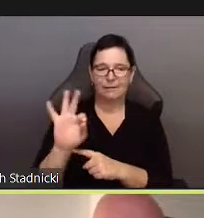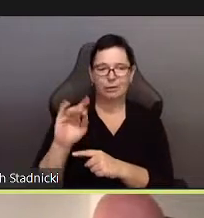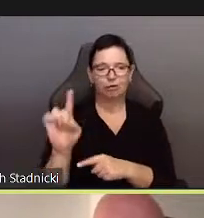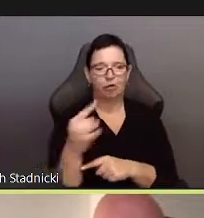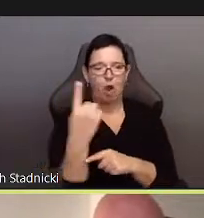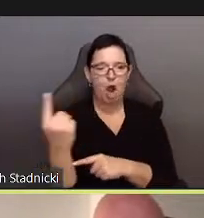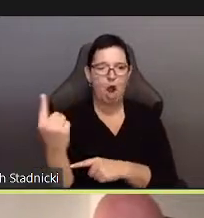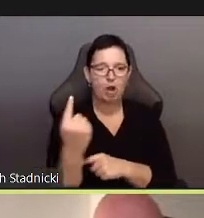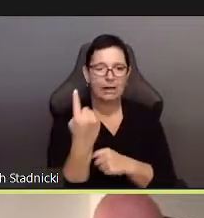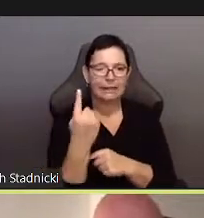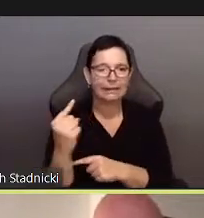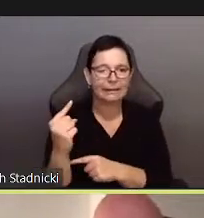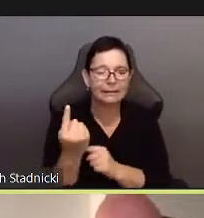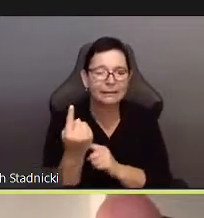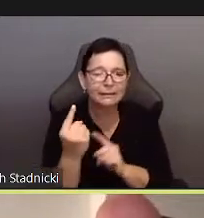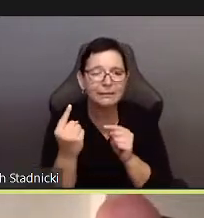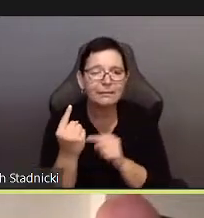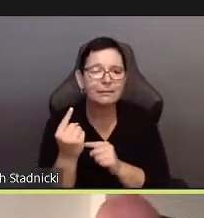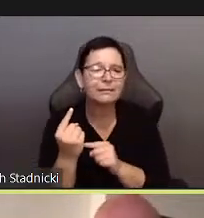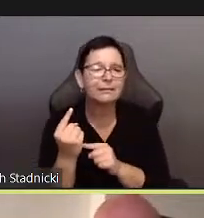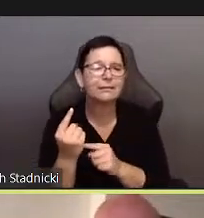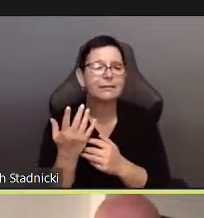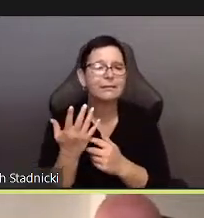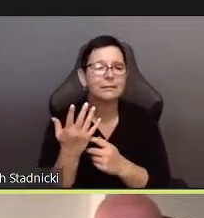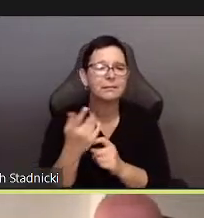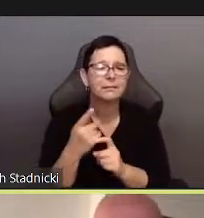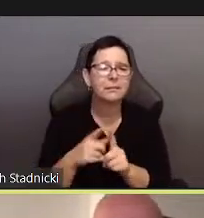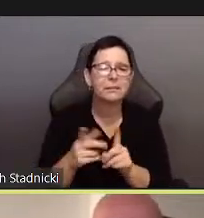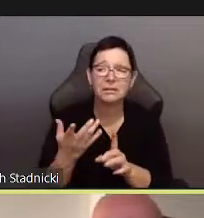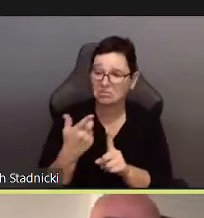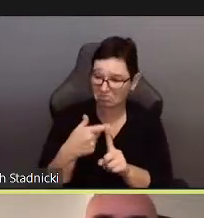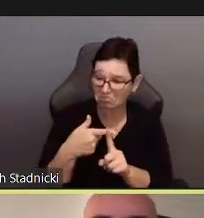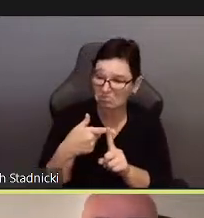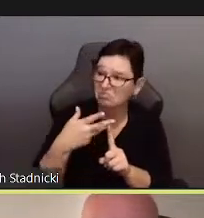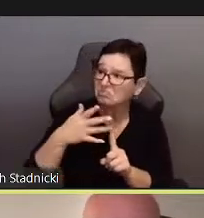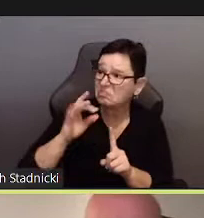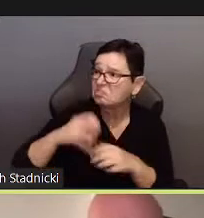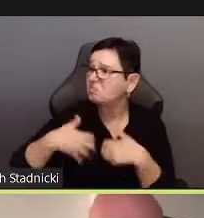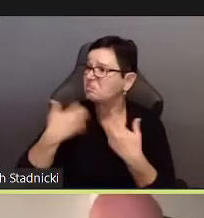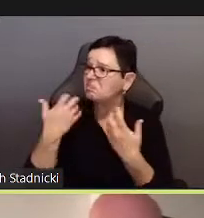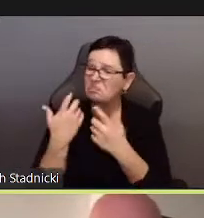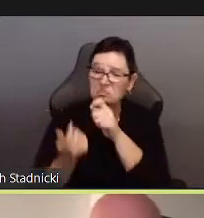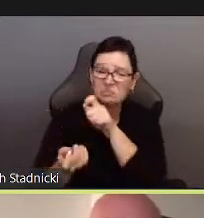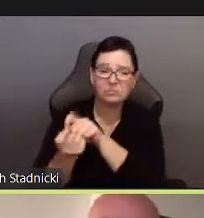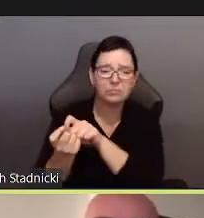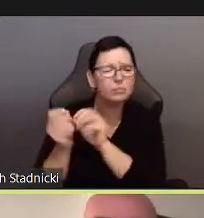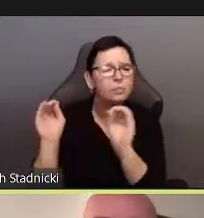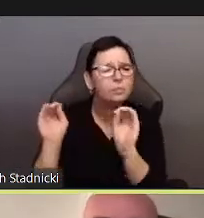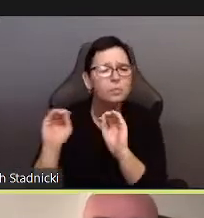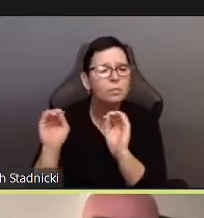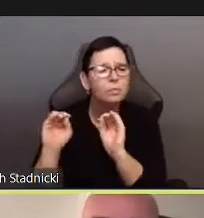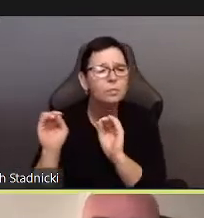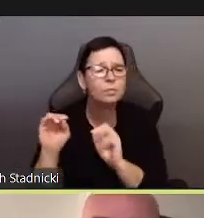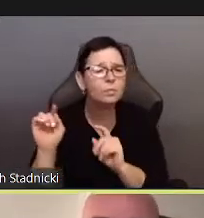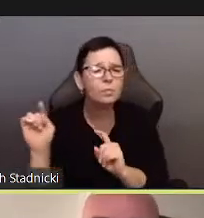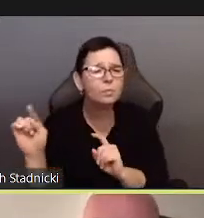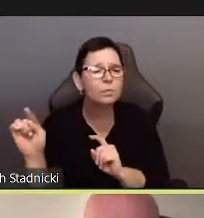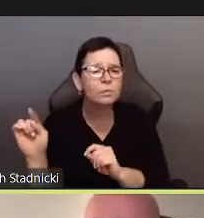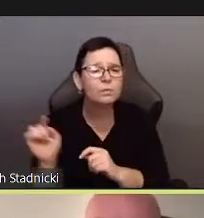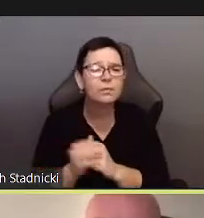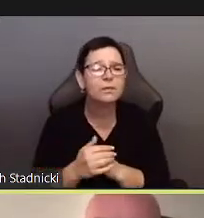Yet there is a more positive and less tragic response to exclusion,